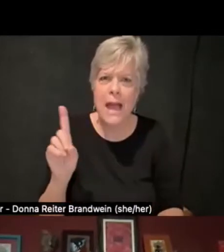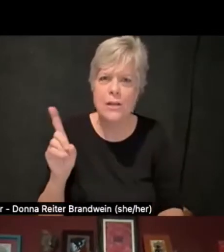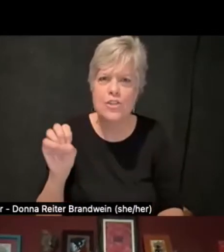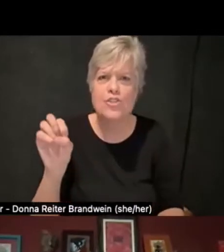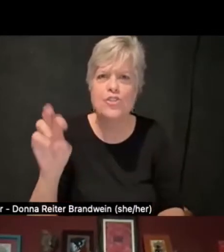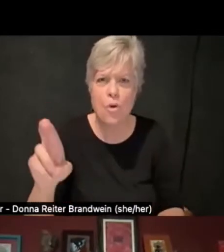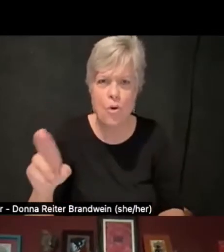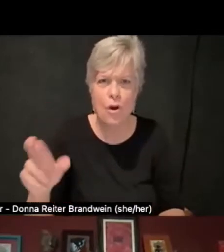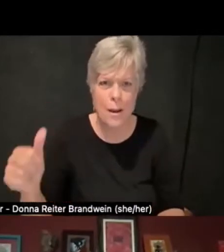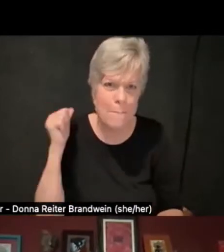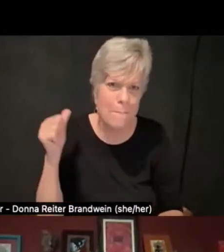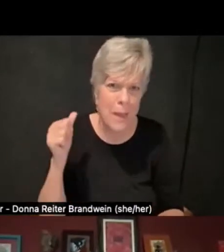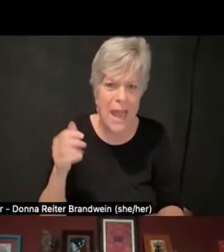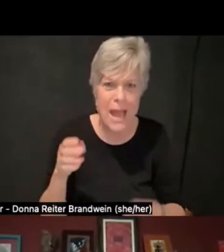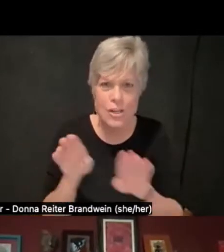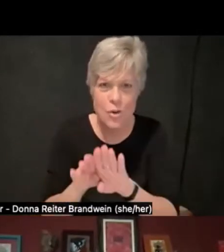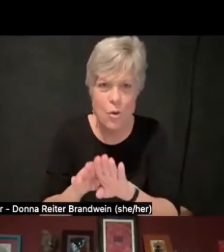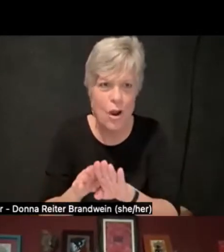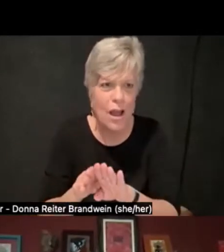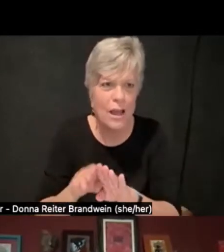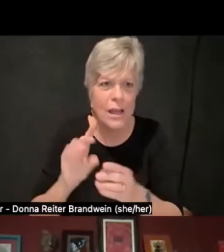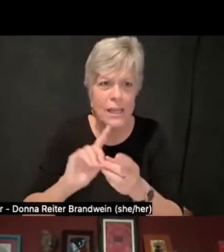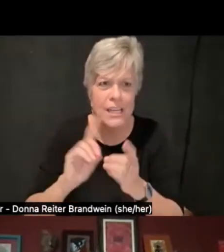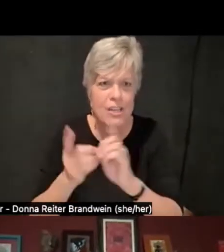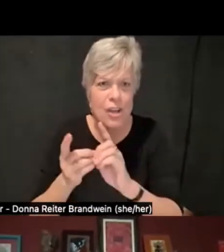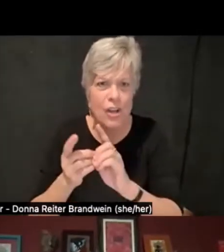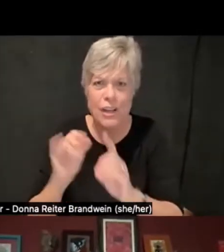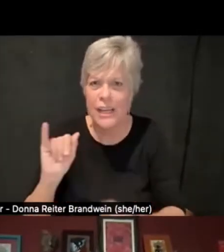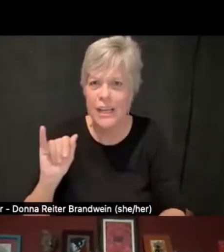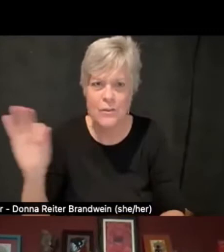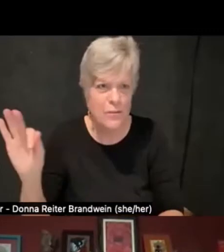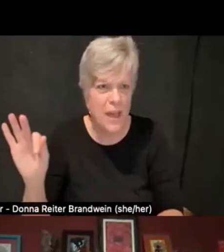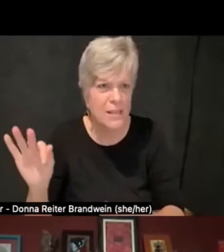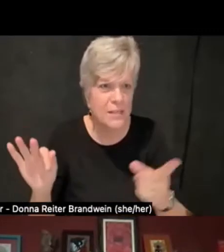than having a backdoor secondary entrance for people in a physical landscape,